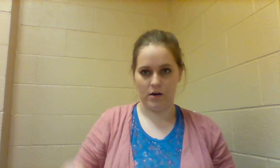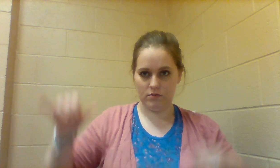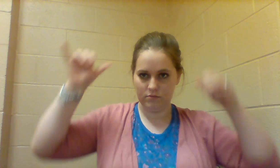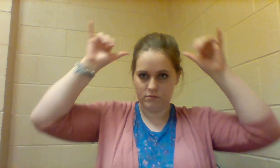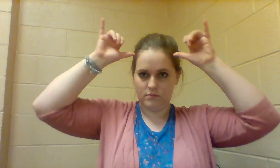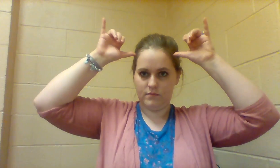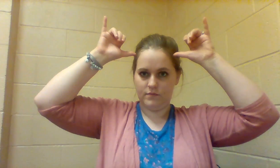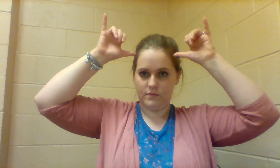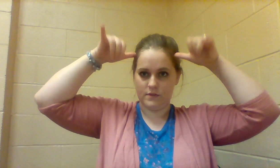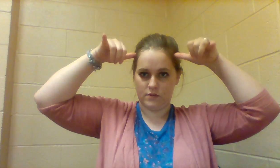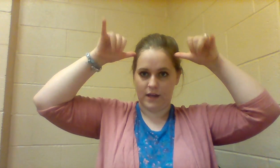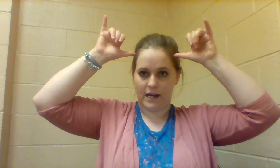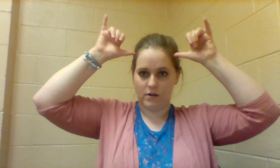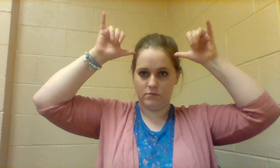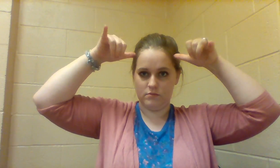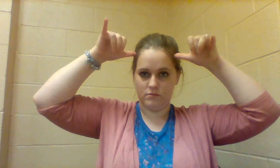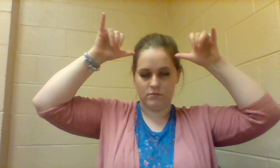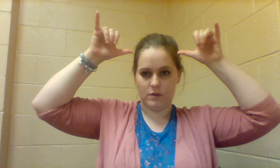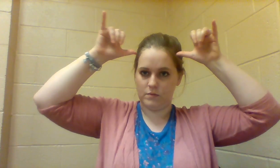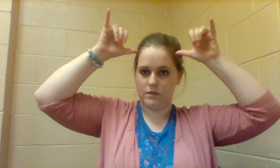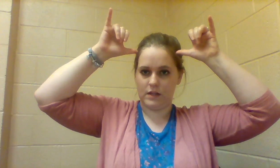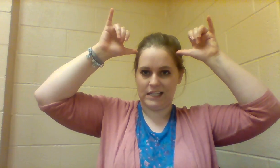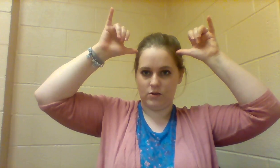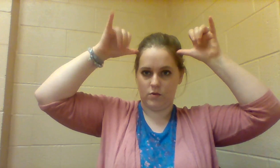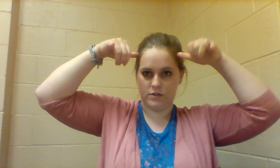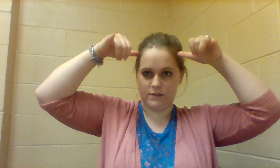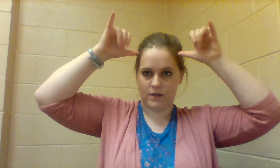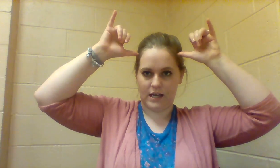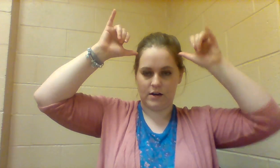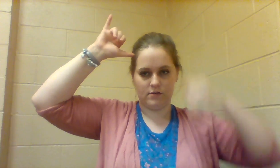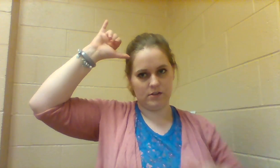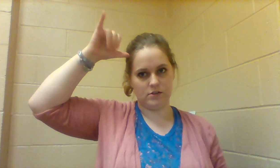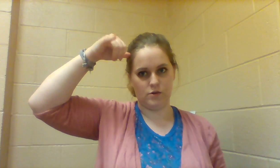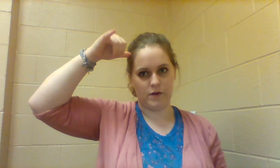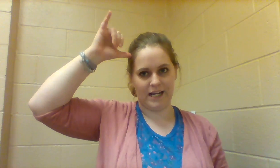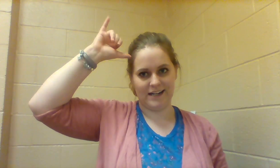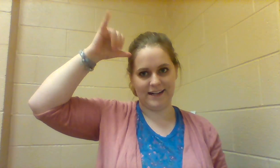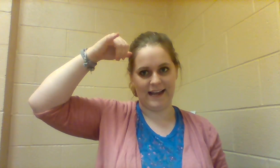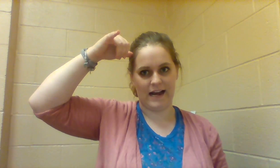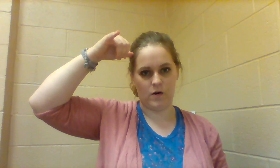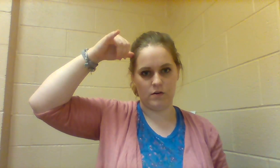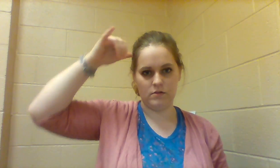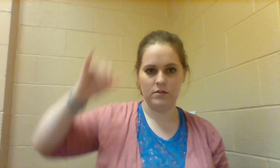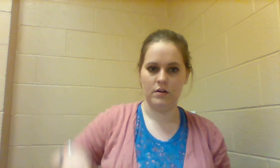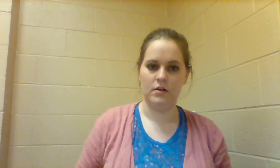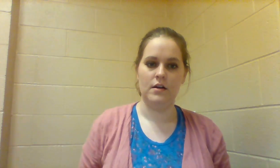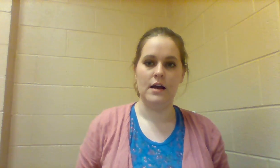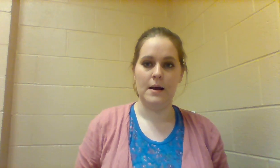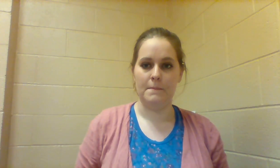COW so COW like the horns of a COW and you can do it one-handed COW